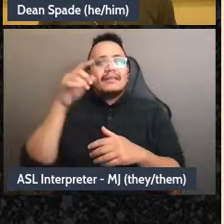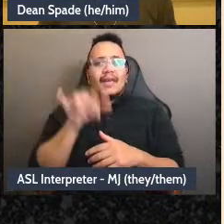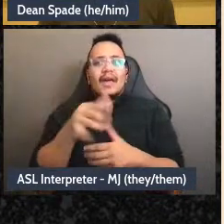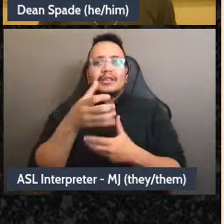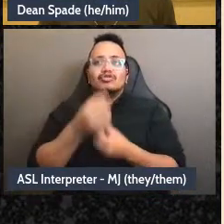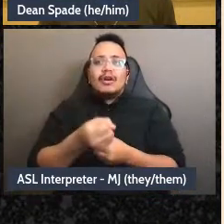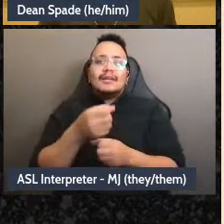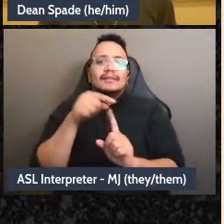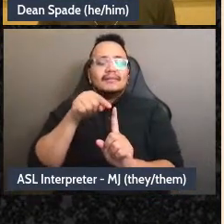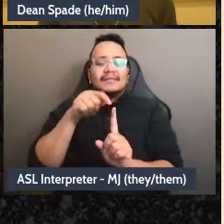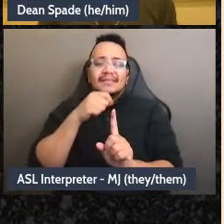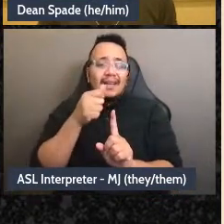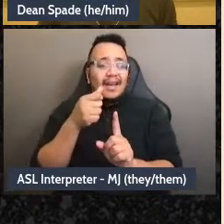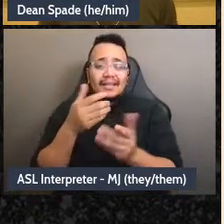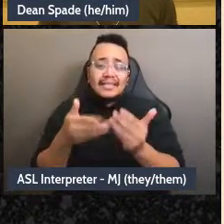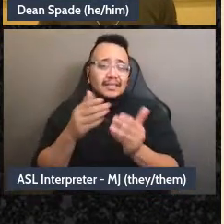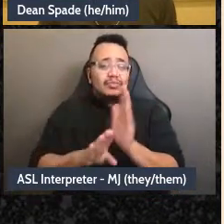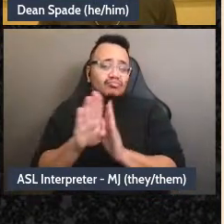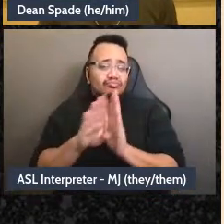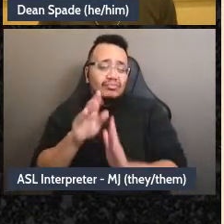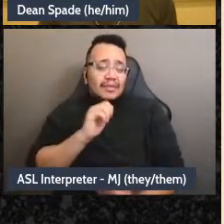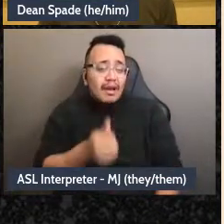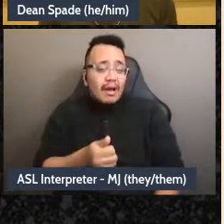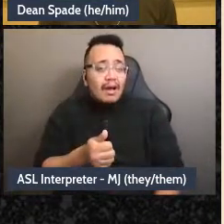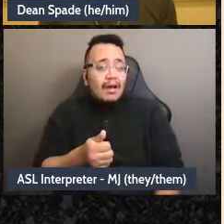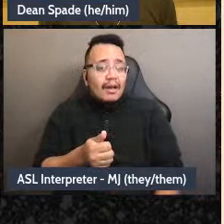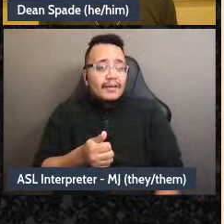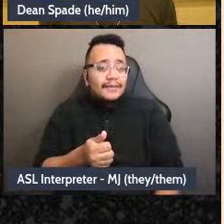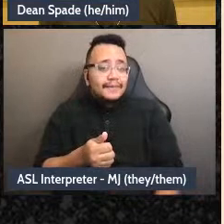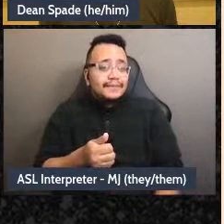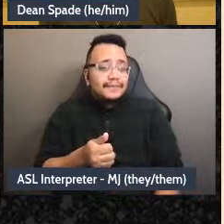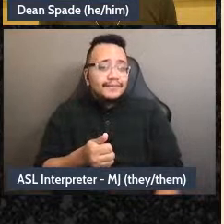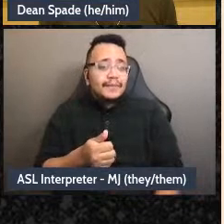easy to build, um, there's good reasons, why people don't trust each other, like, there